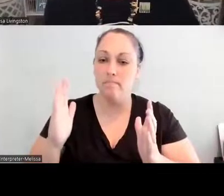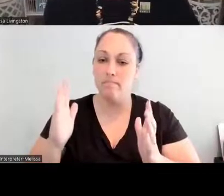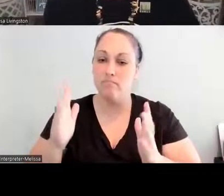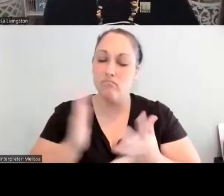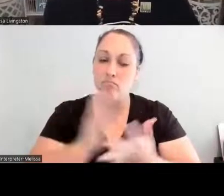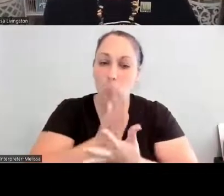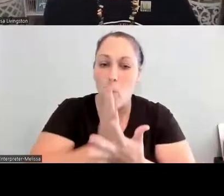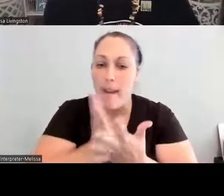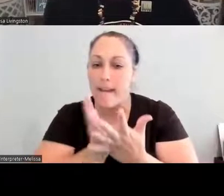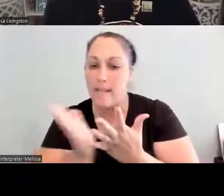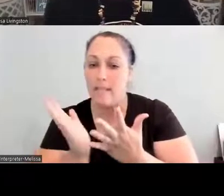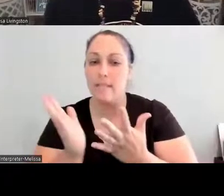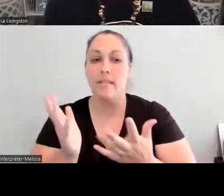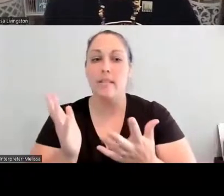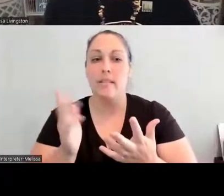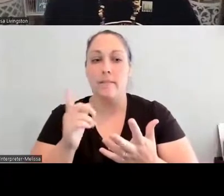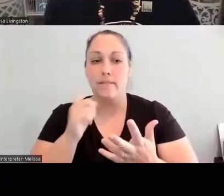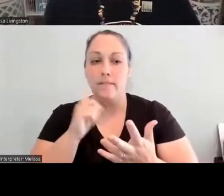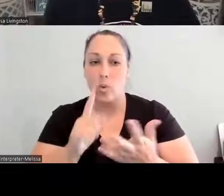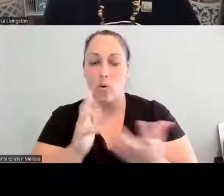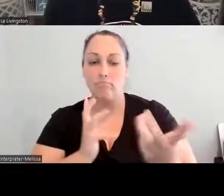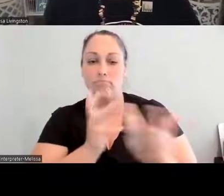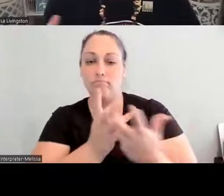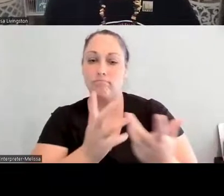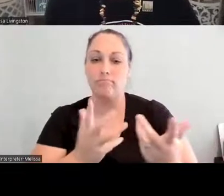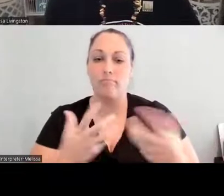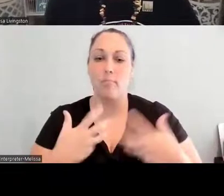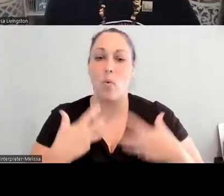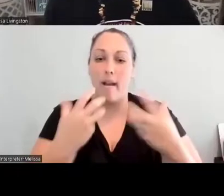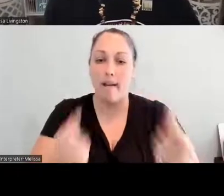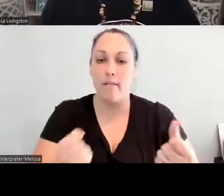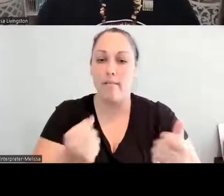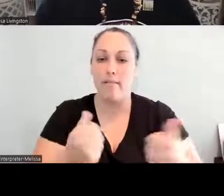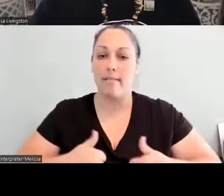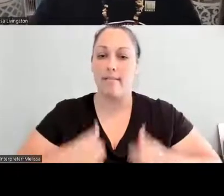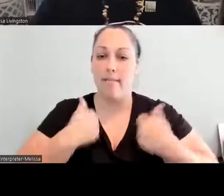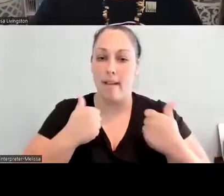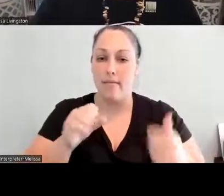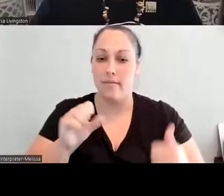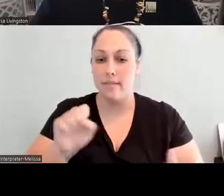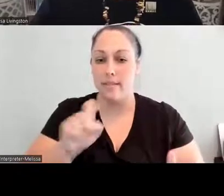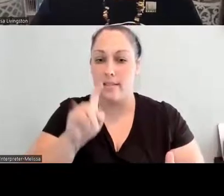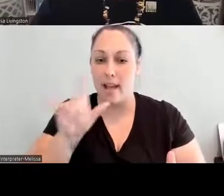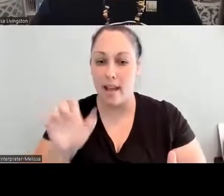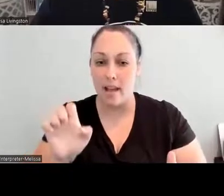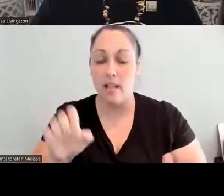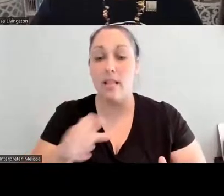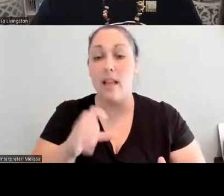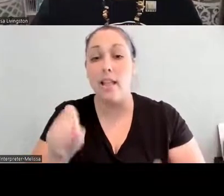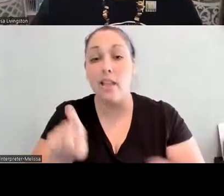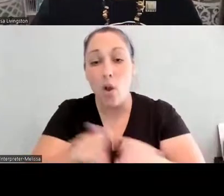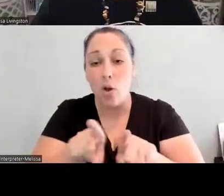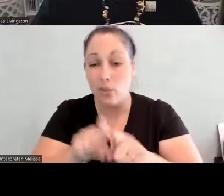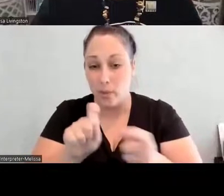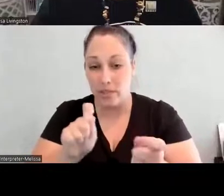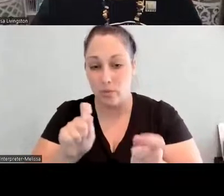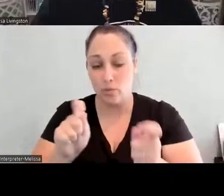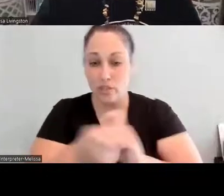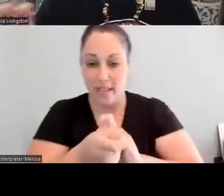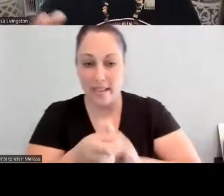transition towards a healthier lifestyle and to know that we have to reclaim our palate for indigenous foods.